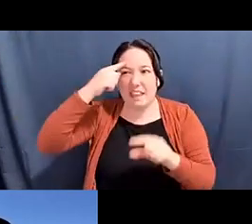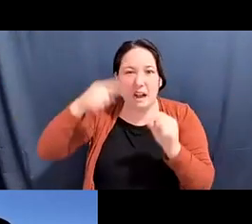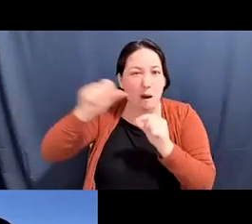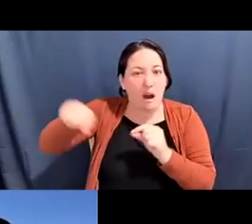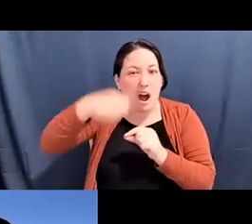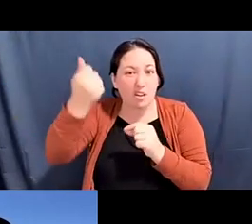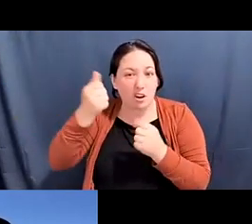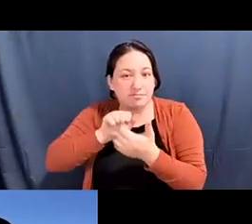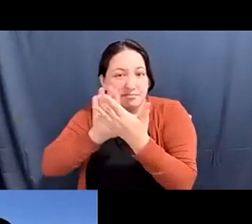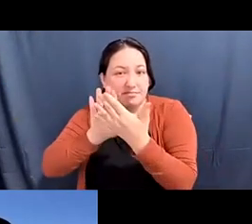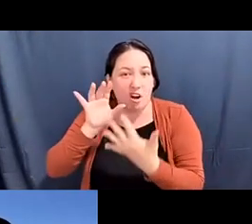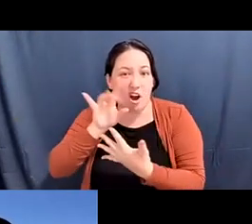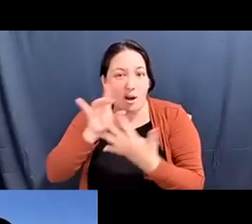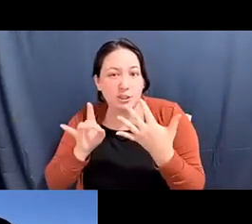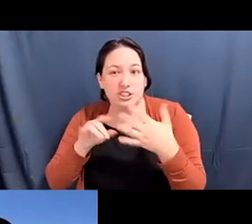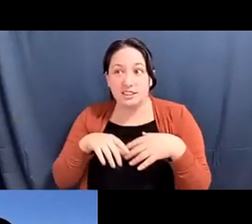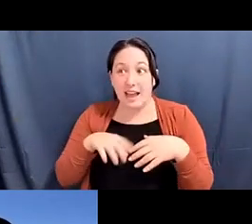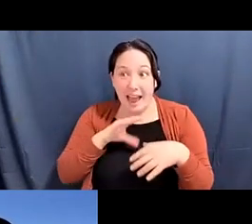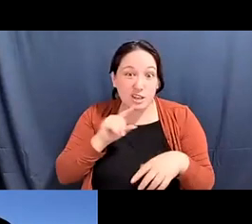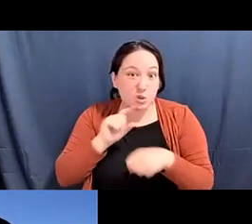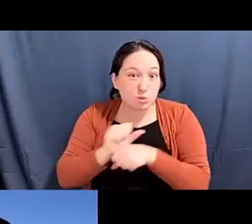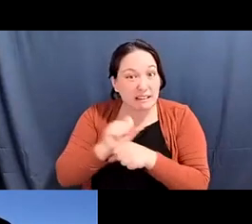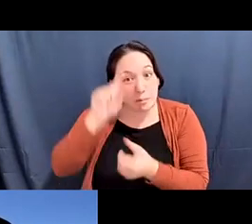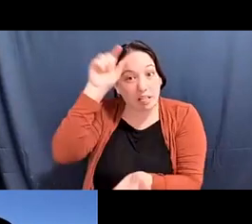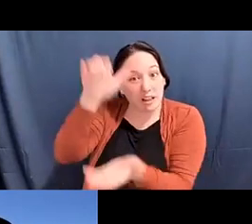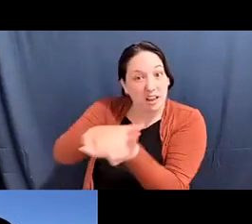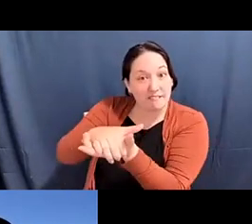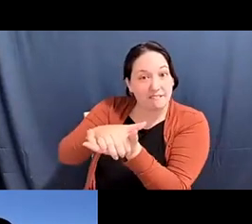Alex Tom he/him: believe, and that is the role of young people.